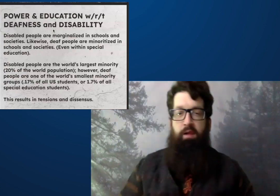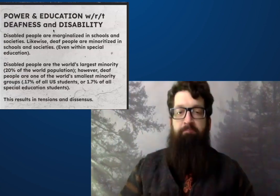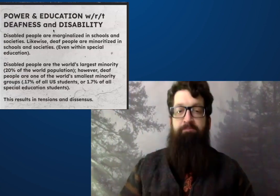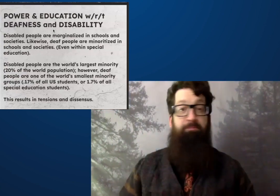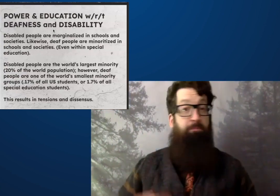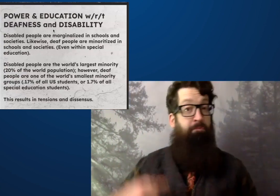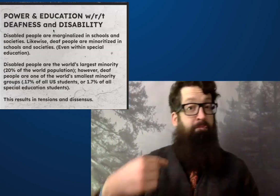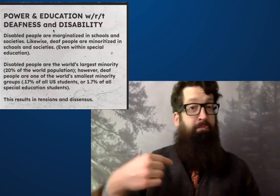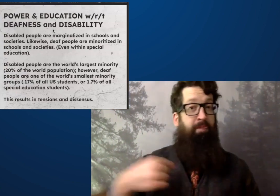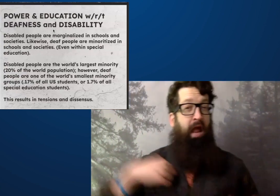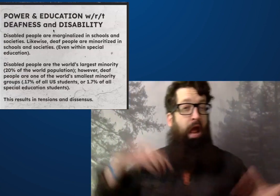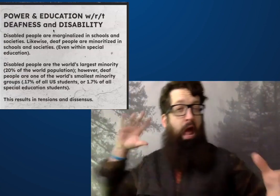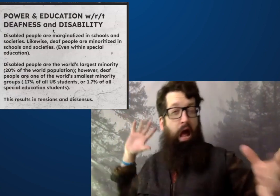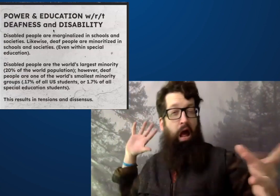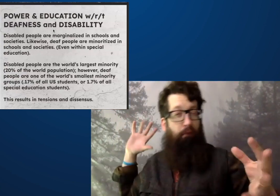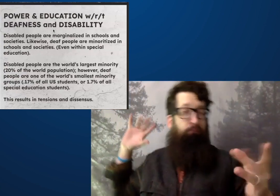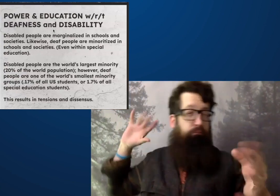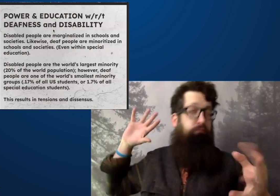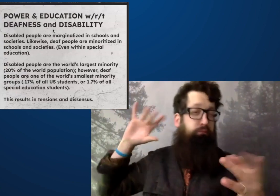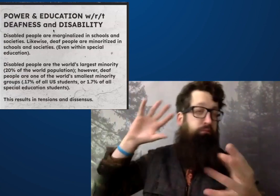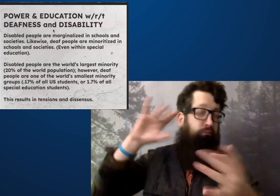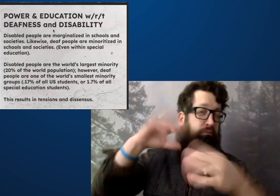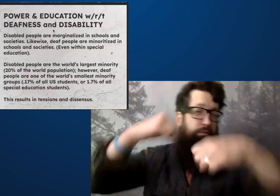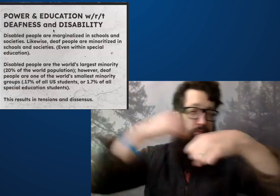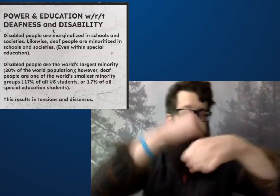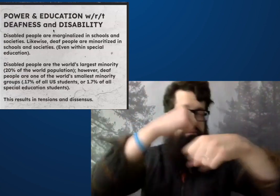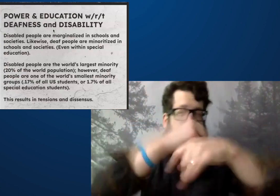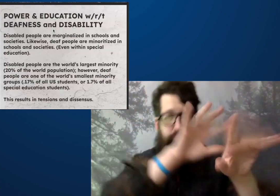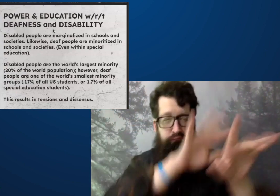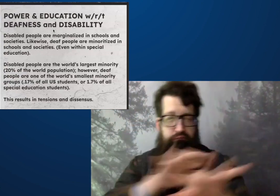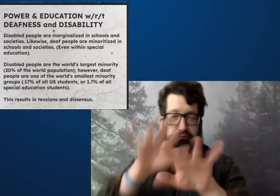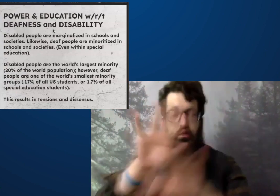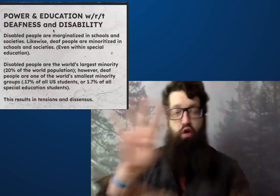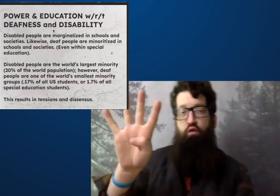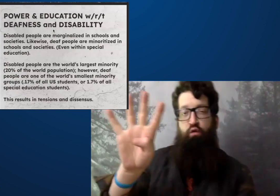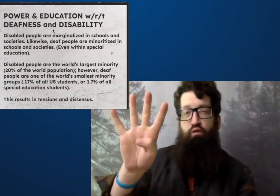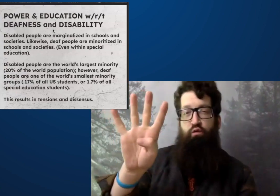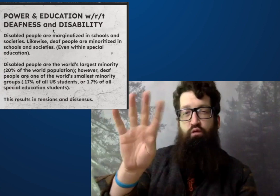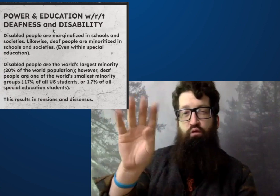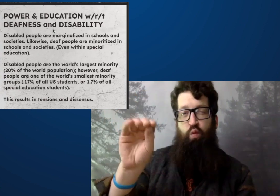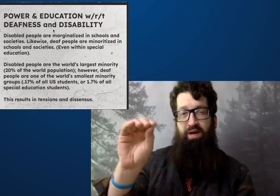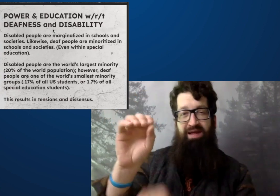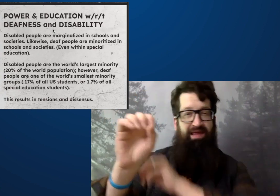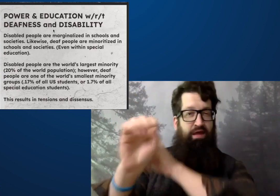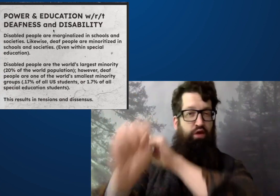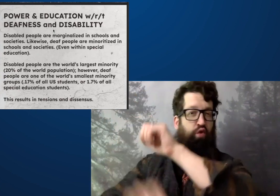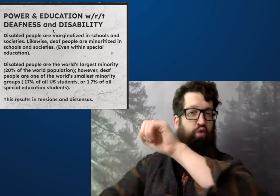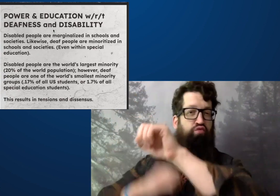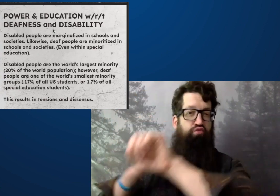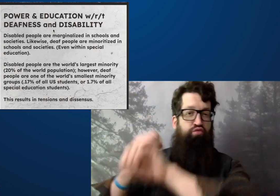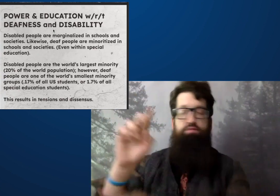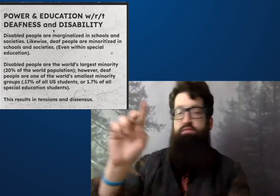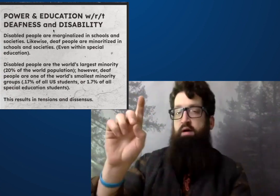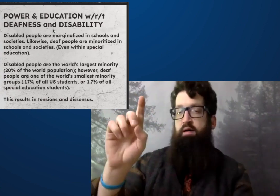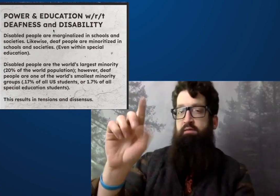minuscule percentage of all the statistics